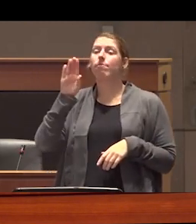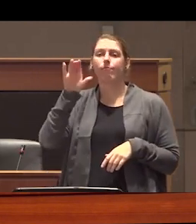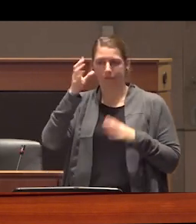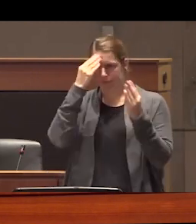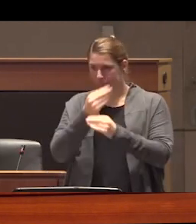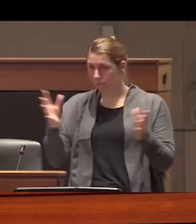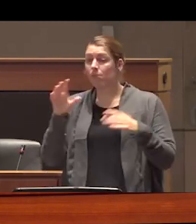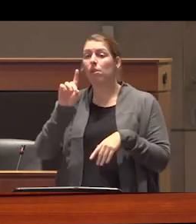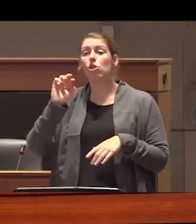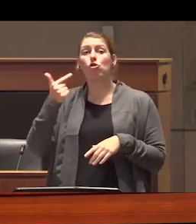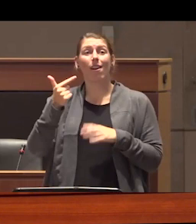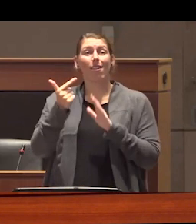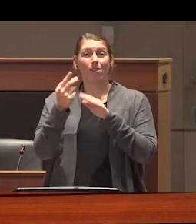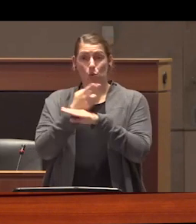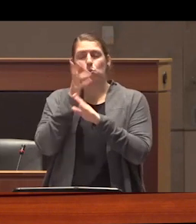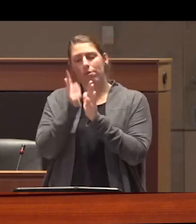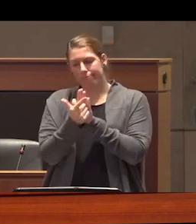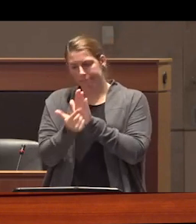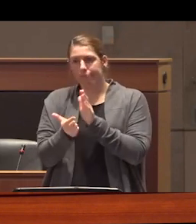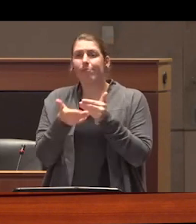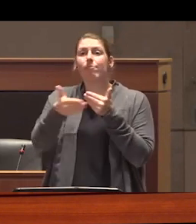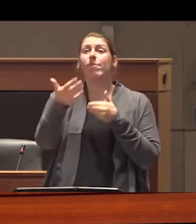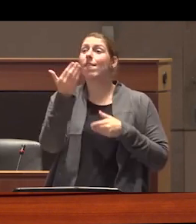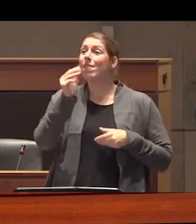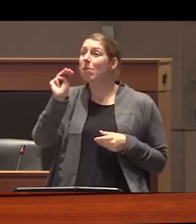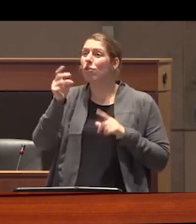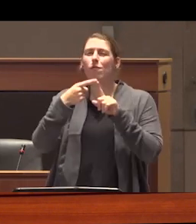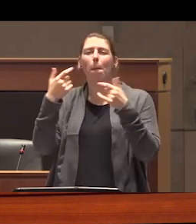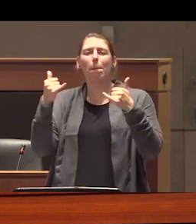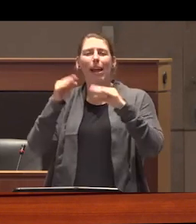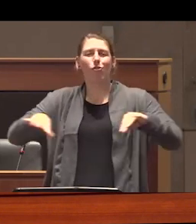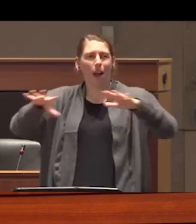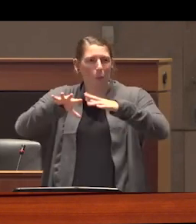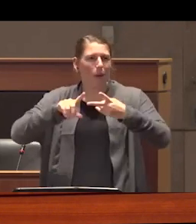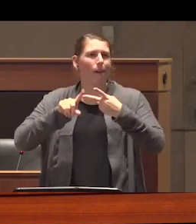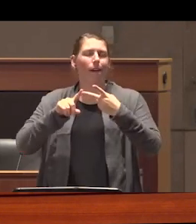banned or re criminalized within 15 meters of any play structure in a playground a spray or